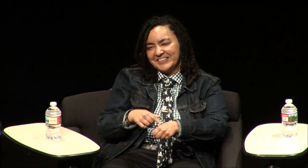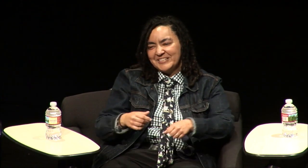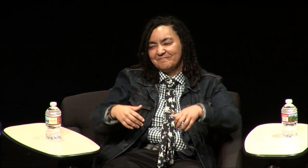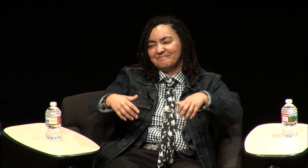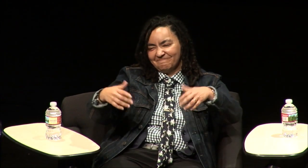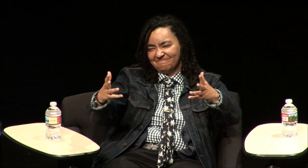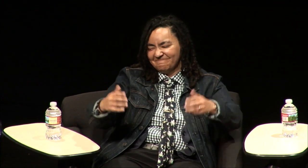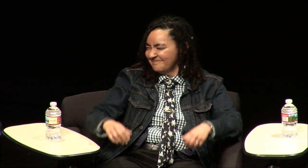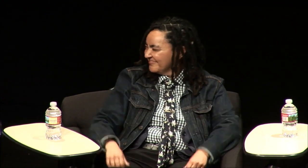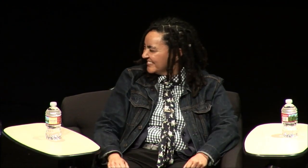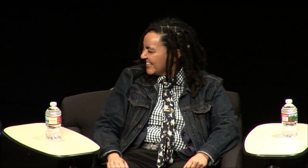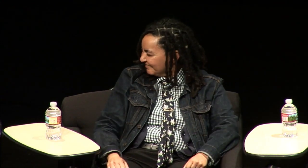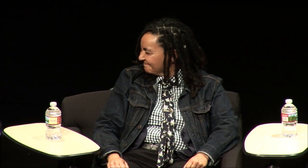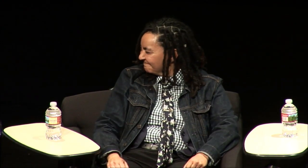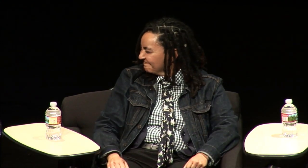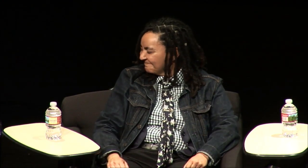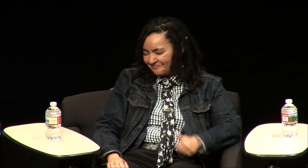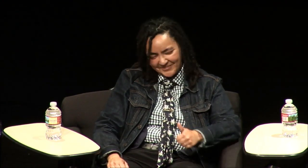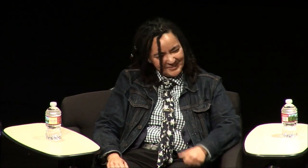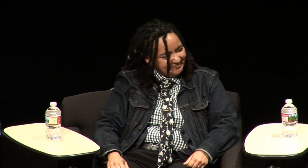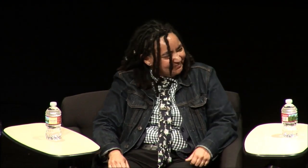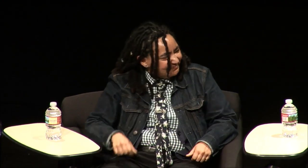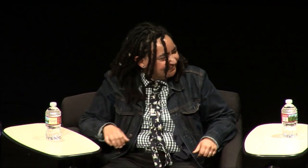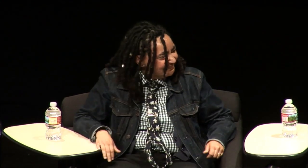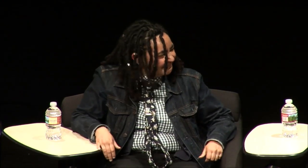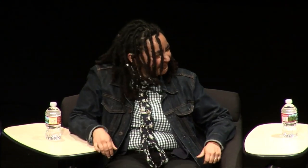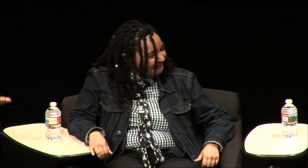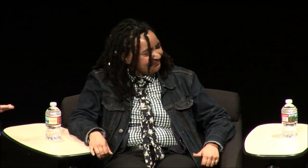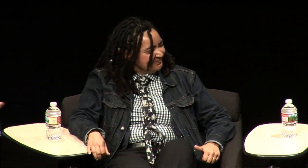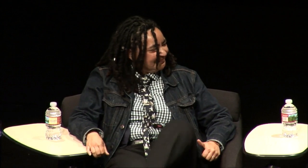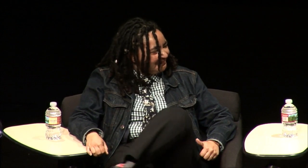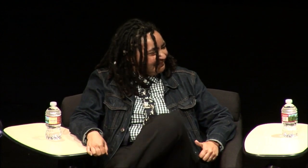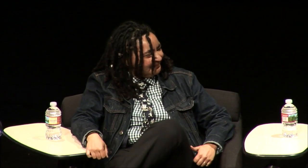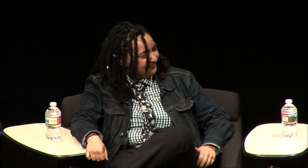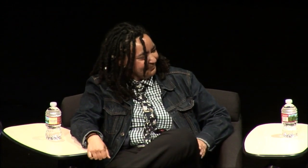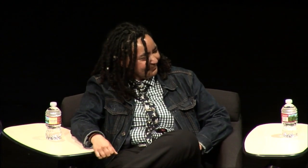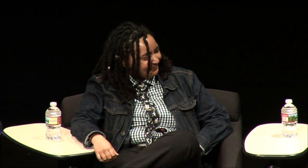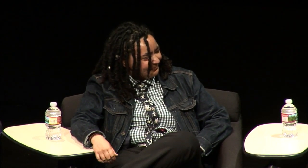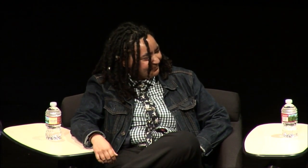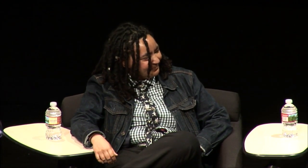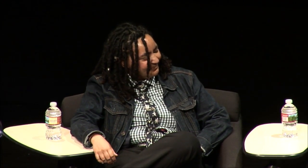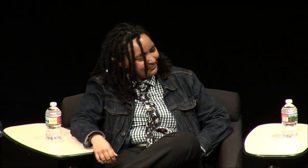both are full-time positions. [Wink:] oh that's awesome okay you next. [Claudia:] Hi everybody I'm